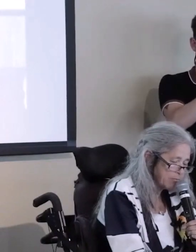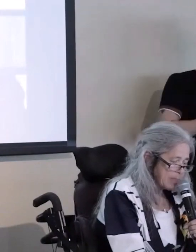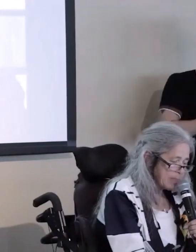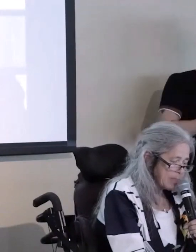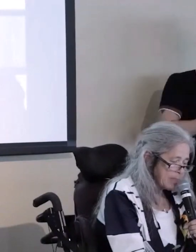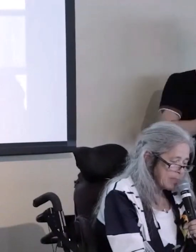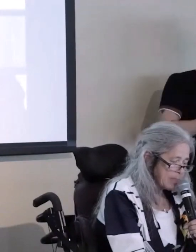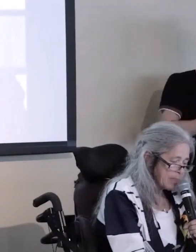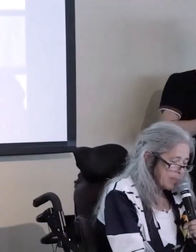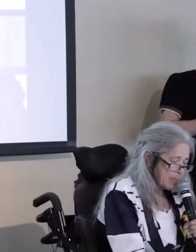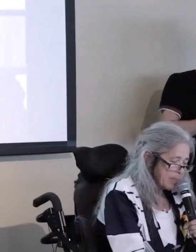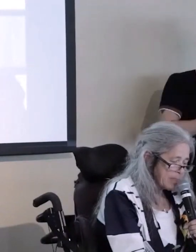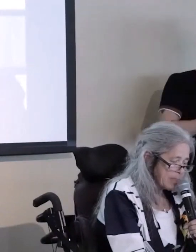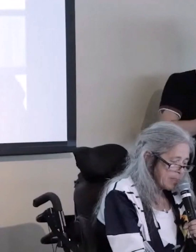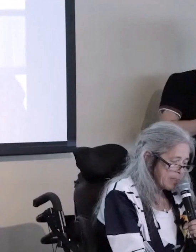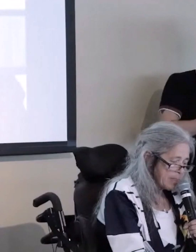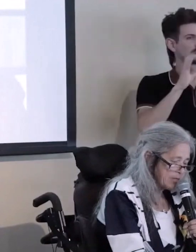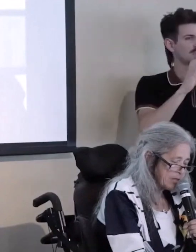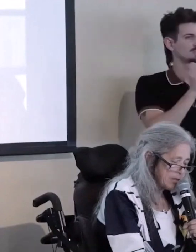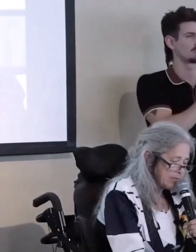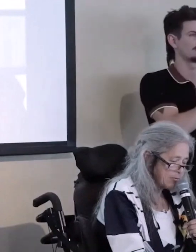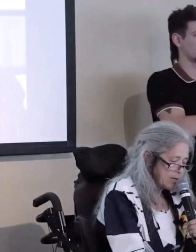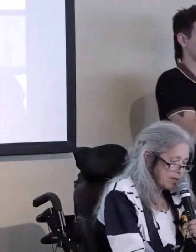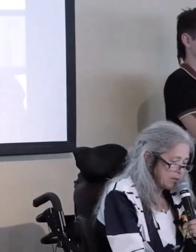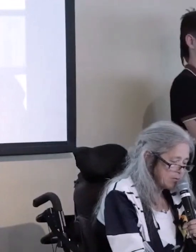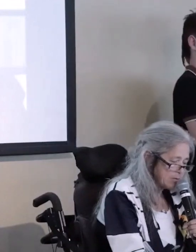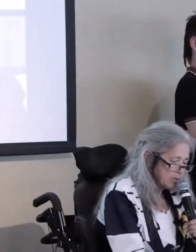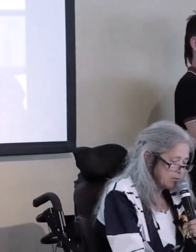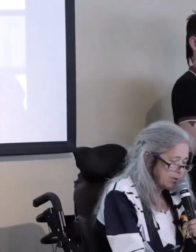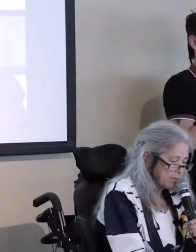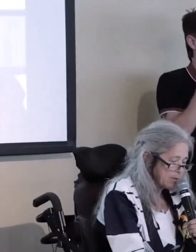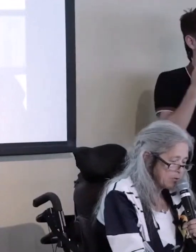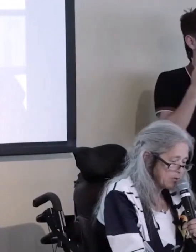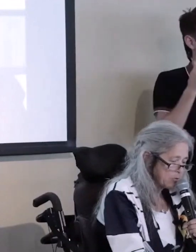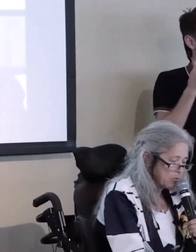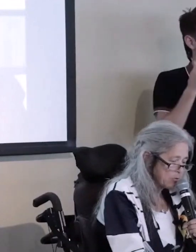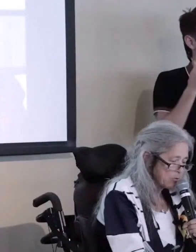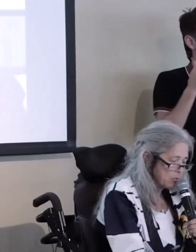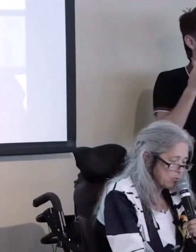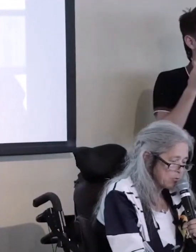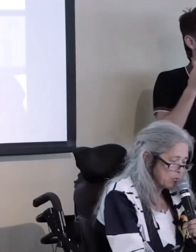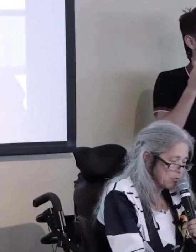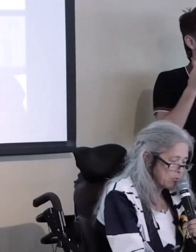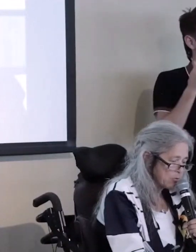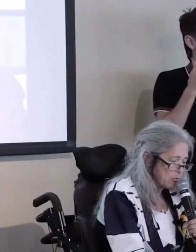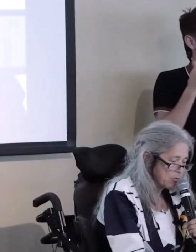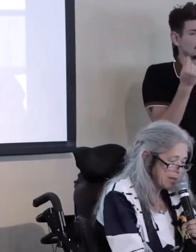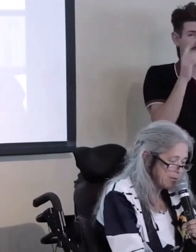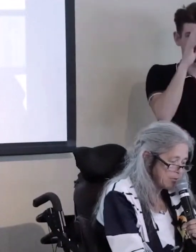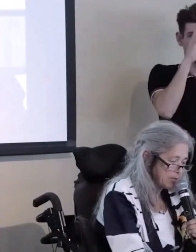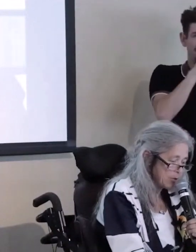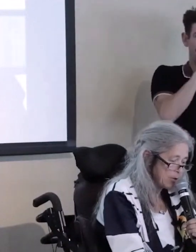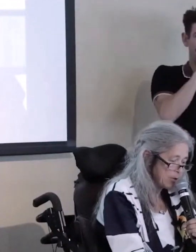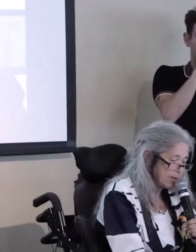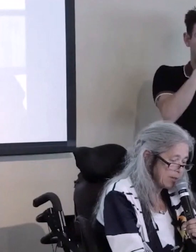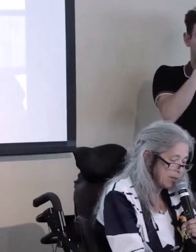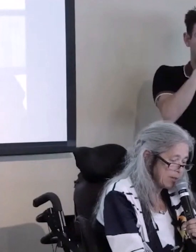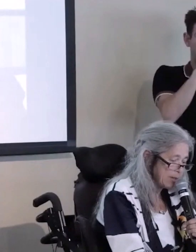Again, she worked and lived in India for many years, developing courses to be taught in a new format known as online.